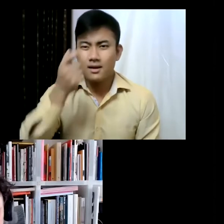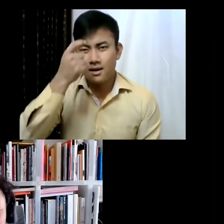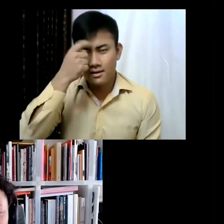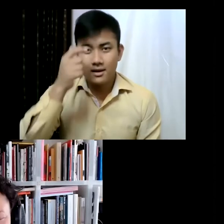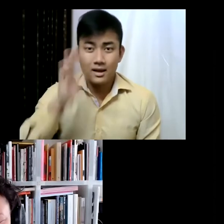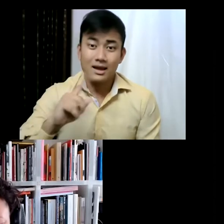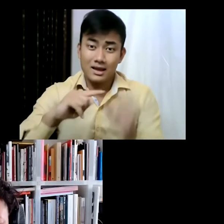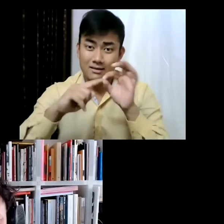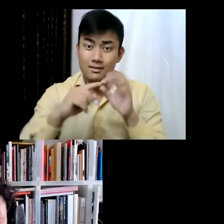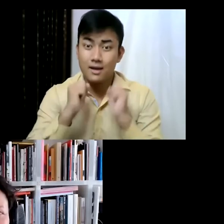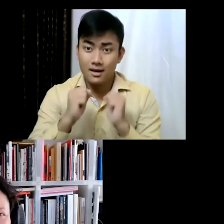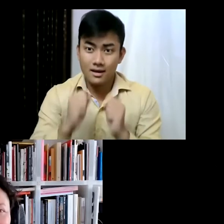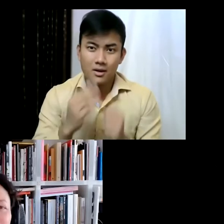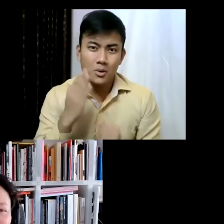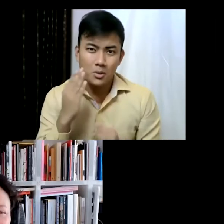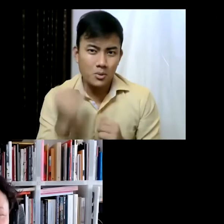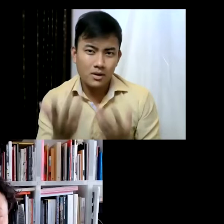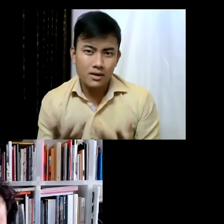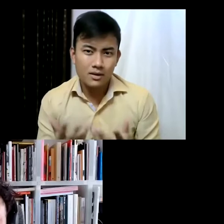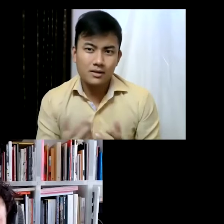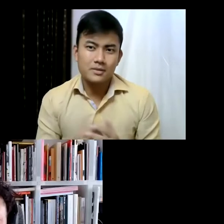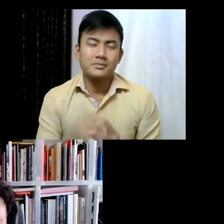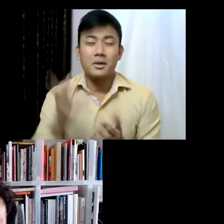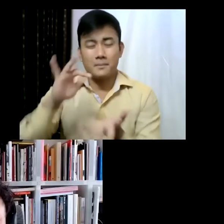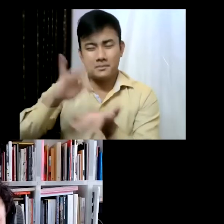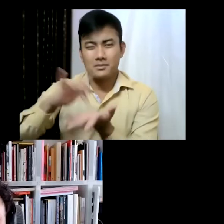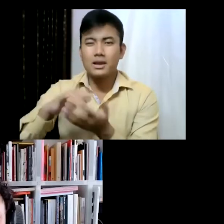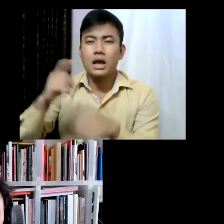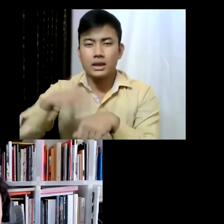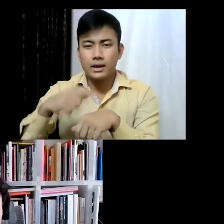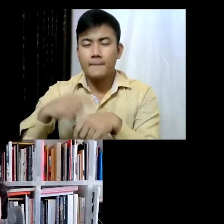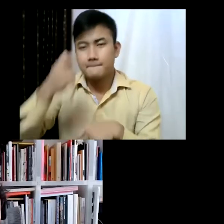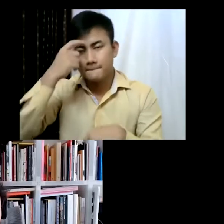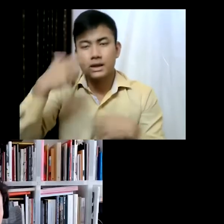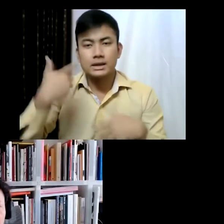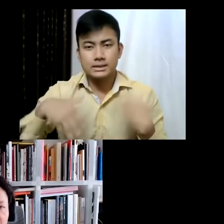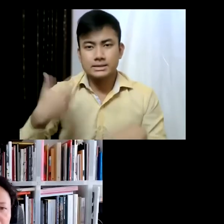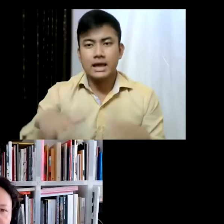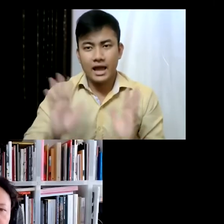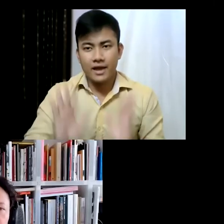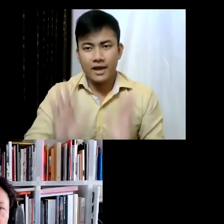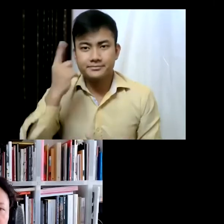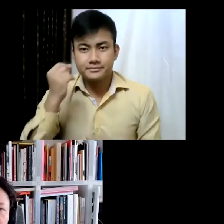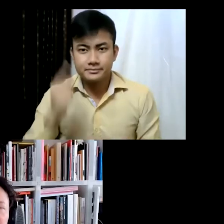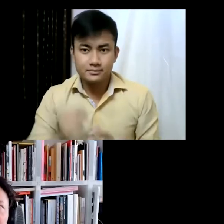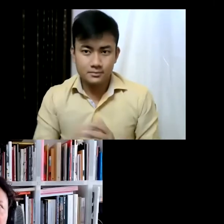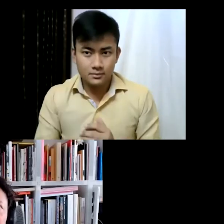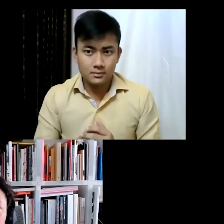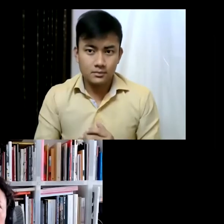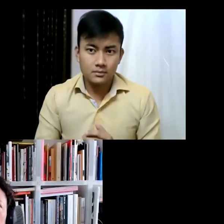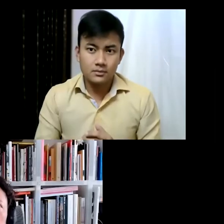question because it's a complex situation, so i think a few... a few remarks on